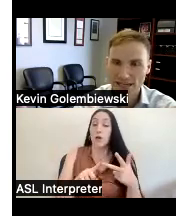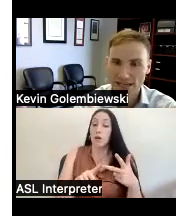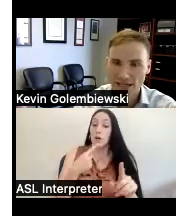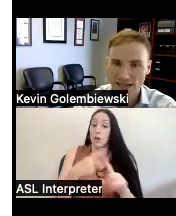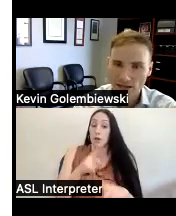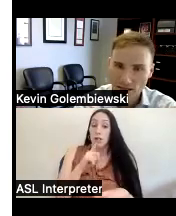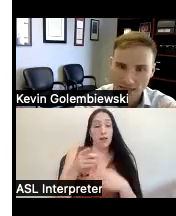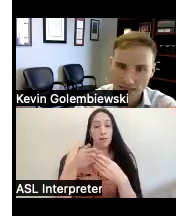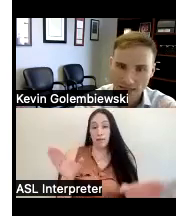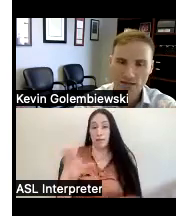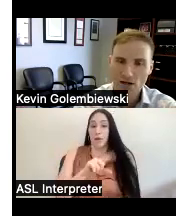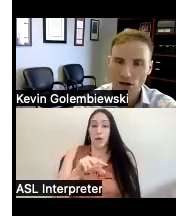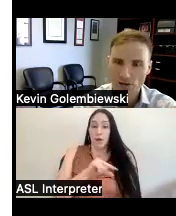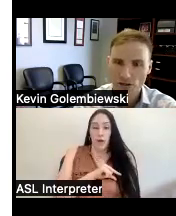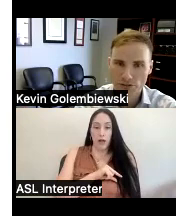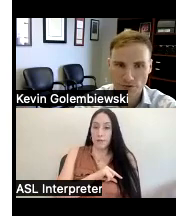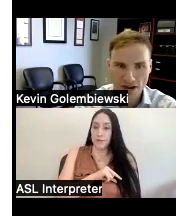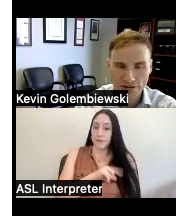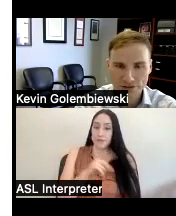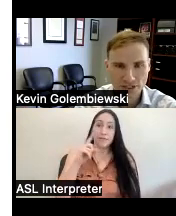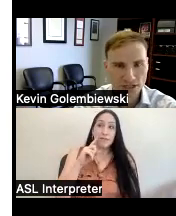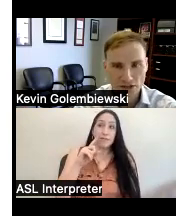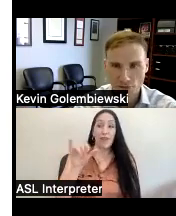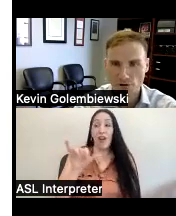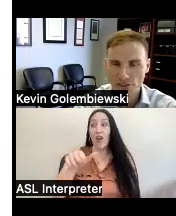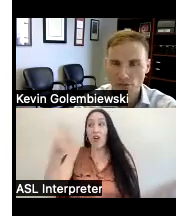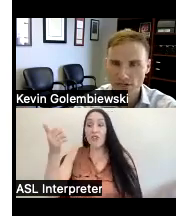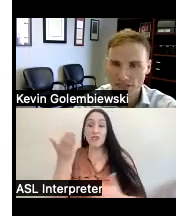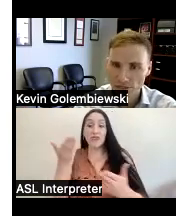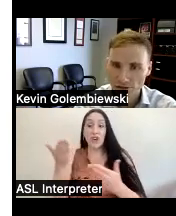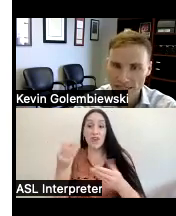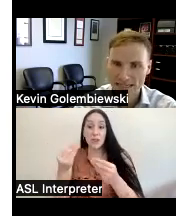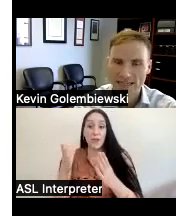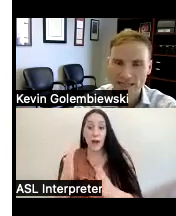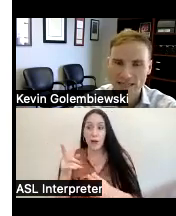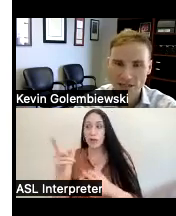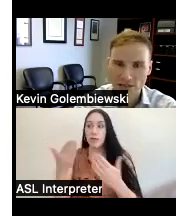I indicated unlike other service providers if you're a person with a disability any disability